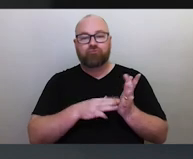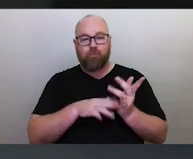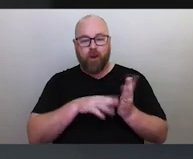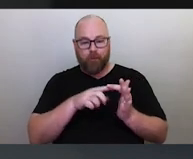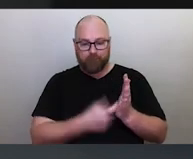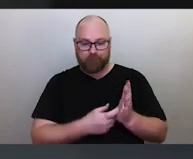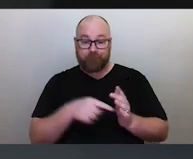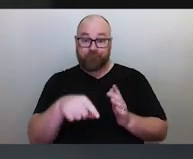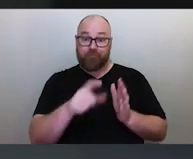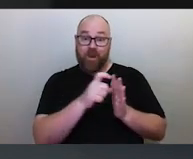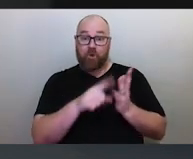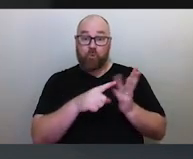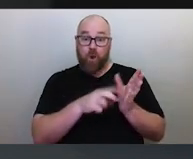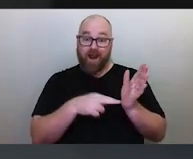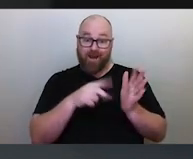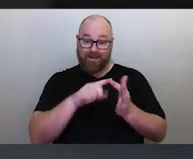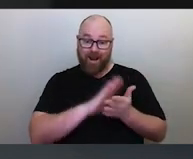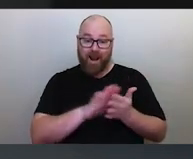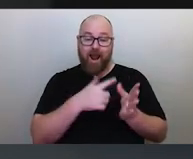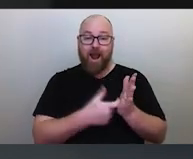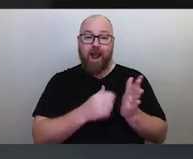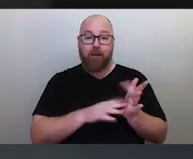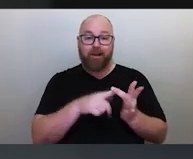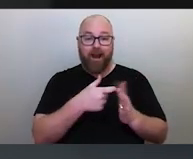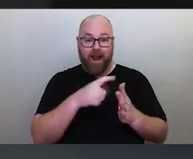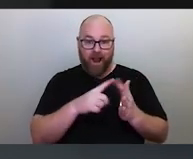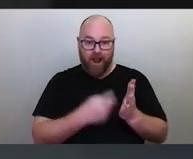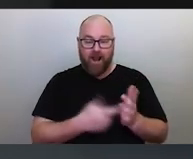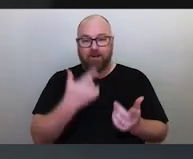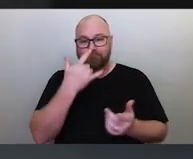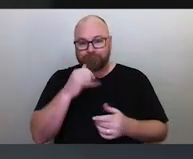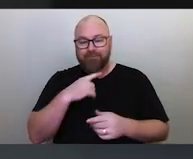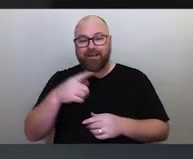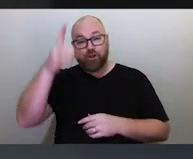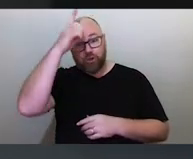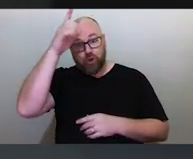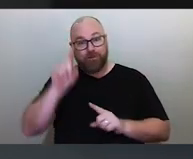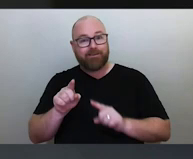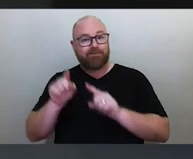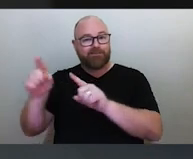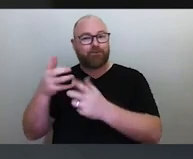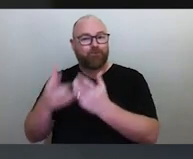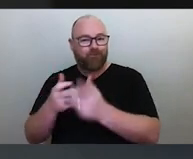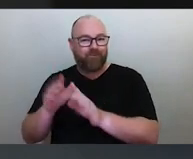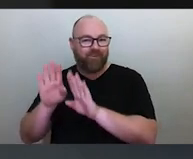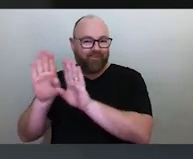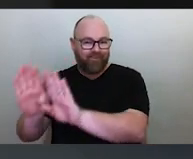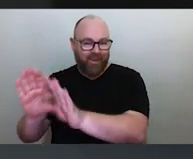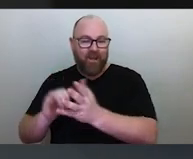who unfortunately can't be with us tonight because he's in Germany at the University of Heidelberg. So he's going to be giving his lecture